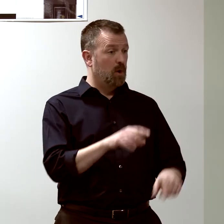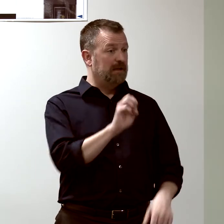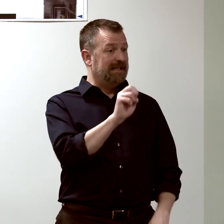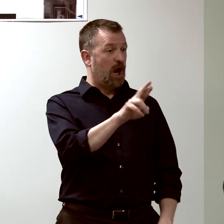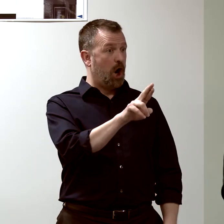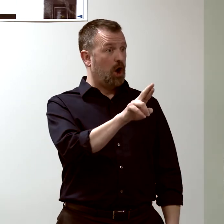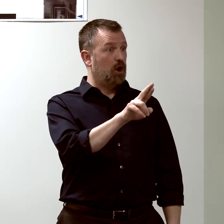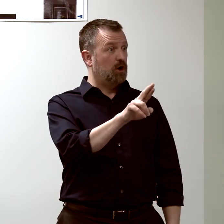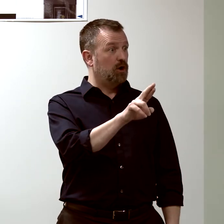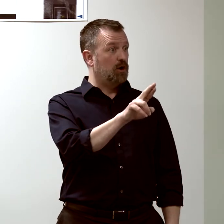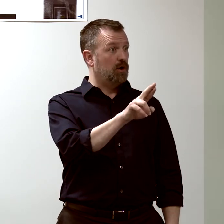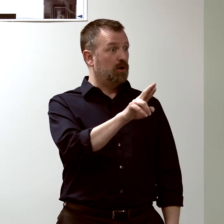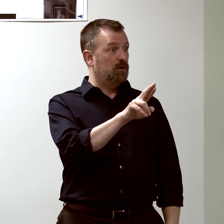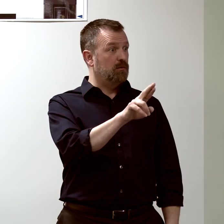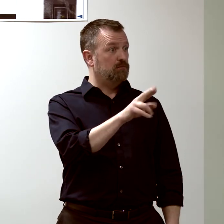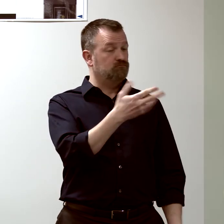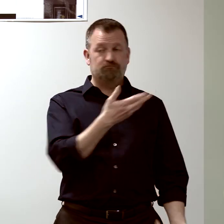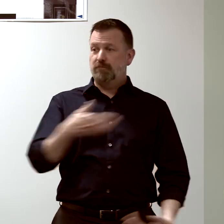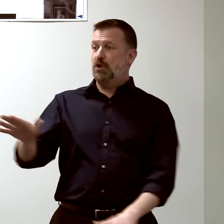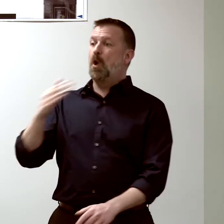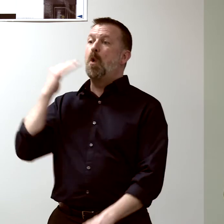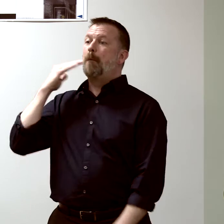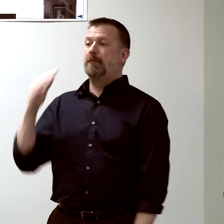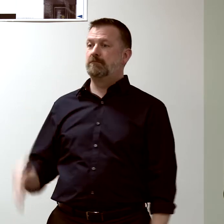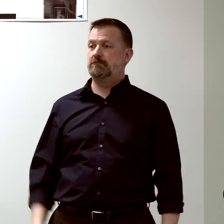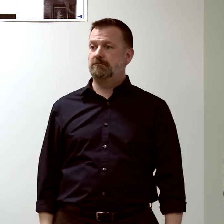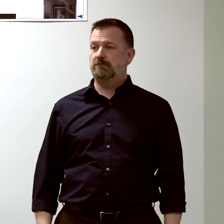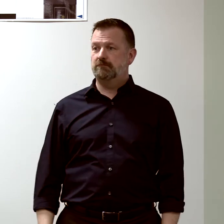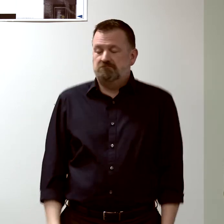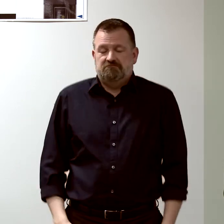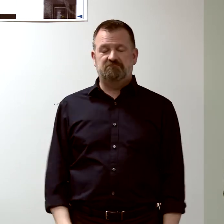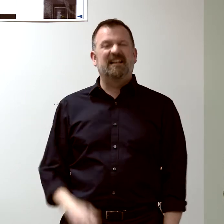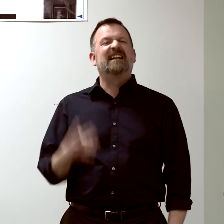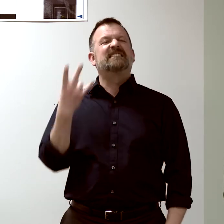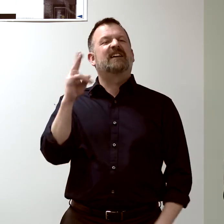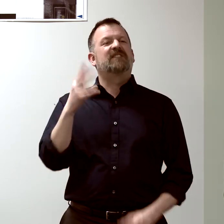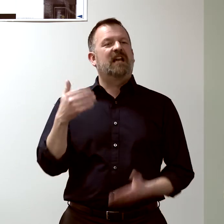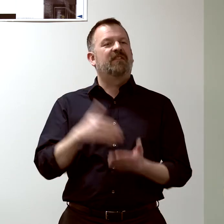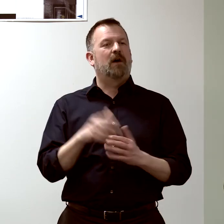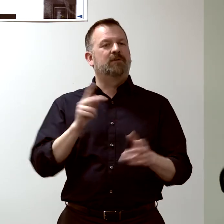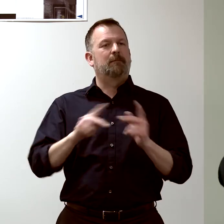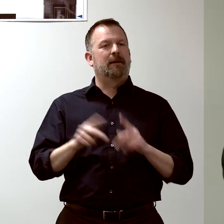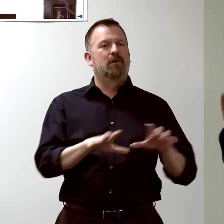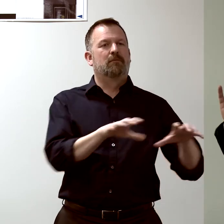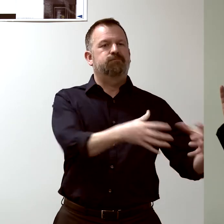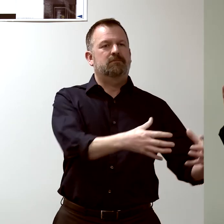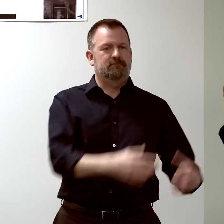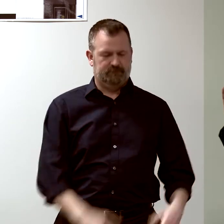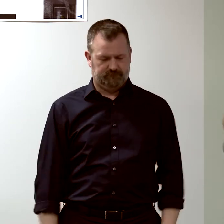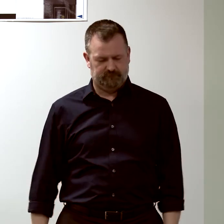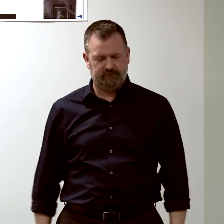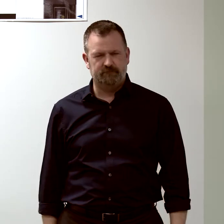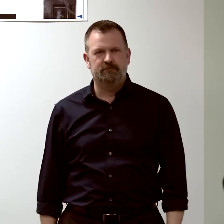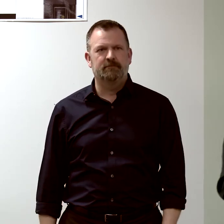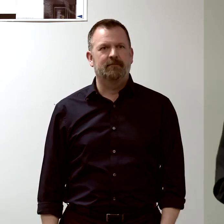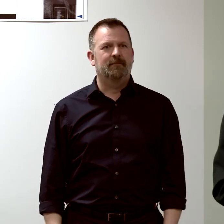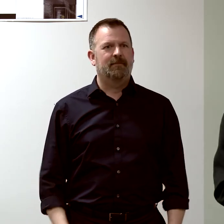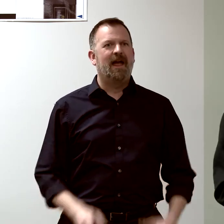You go to the emergency room, and you go home. So that's the first one, 17,000 people,